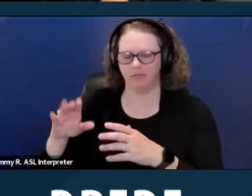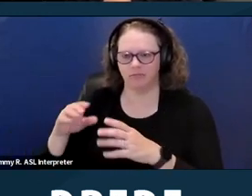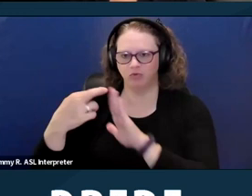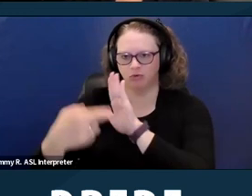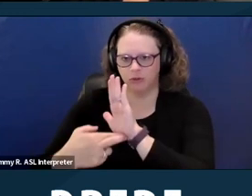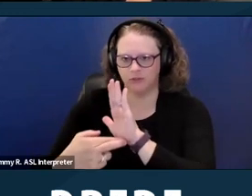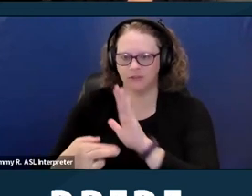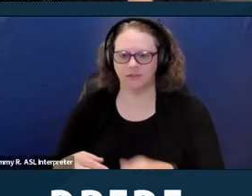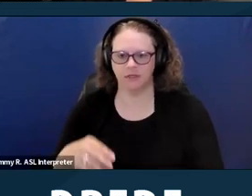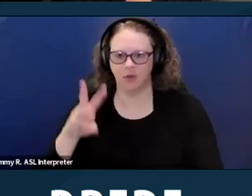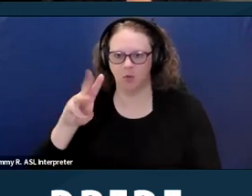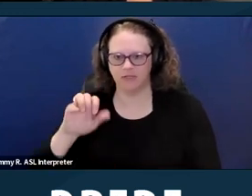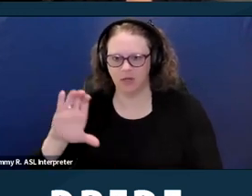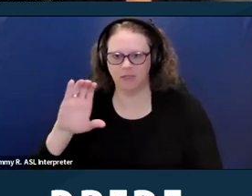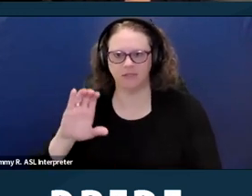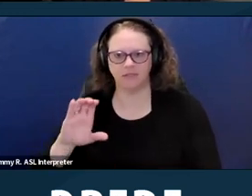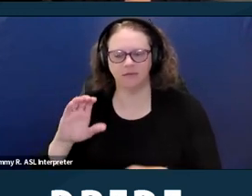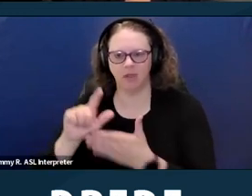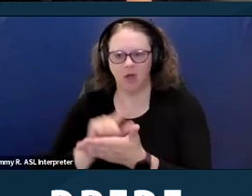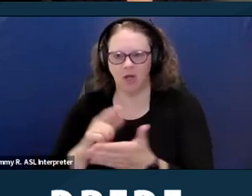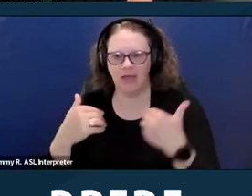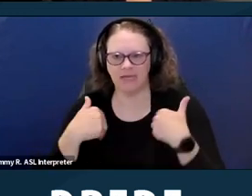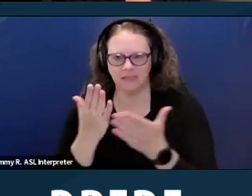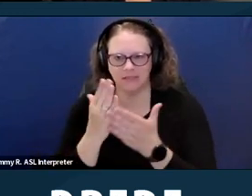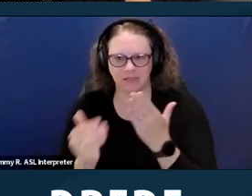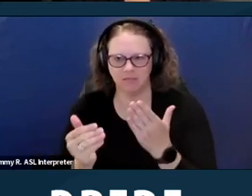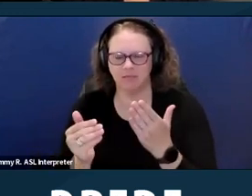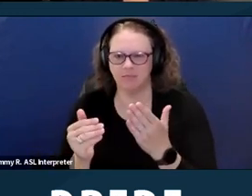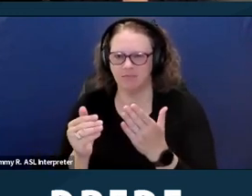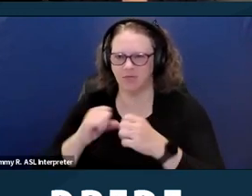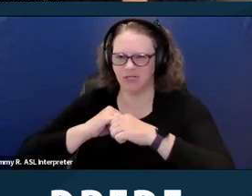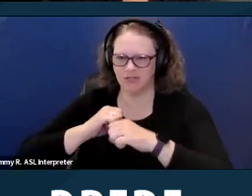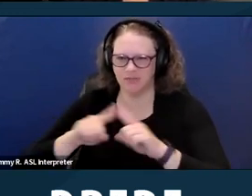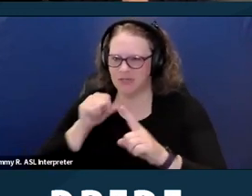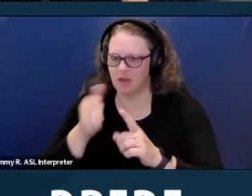And that data was obtained from the Poverty and Race Research Action Council.